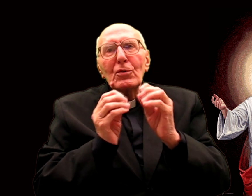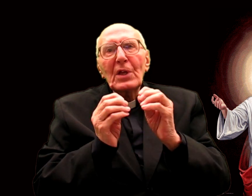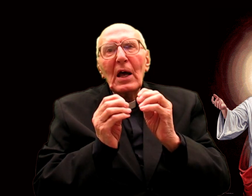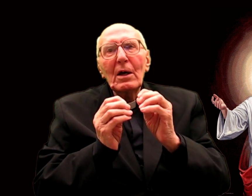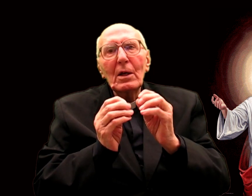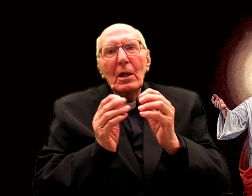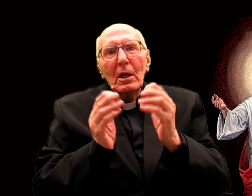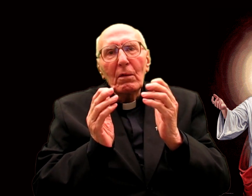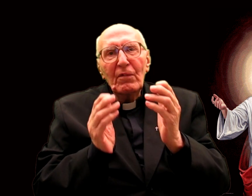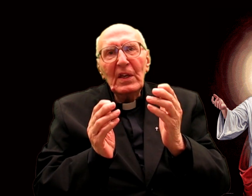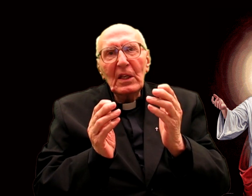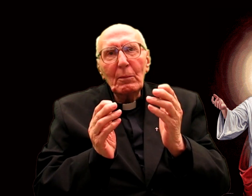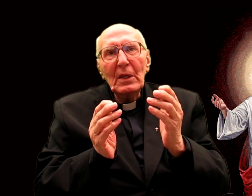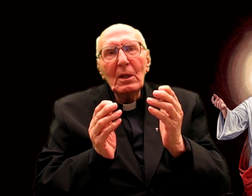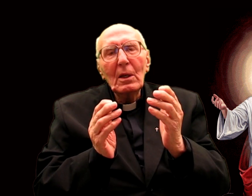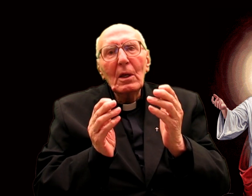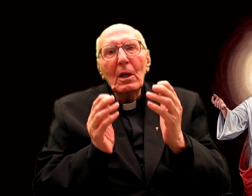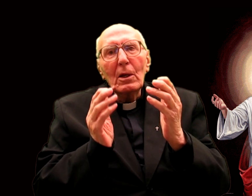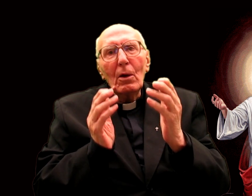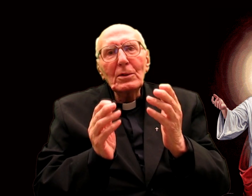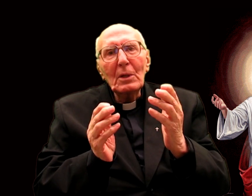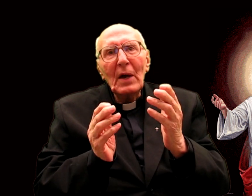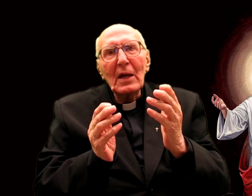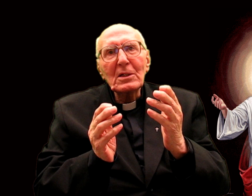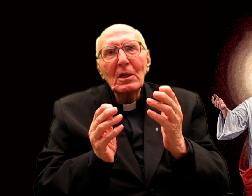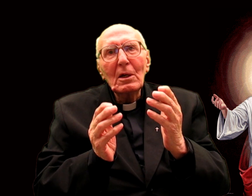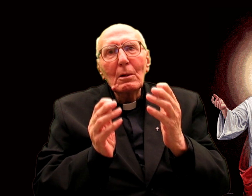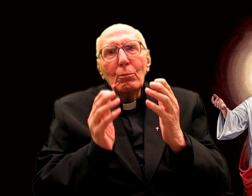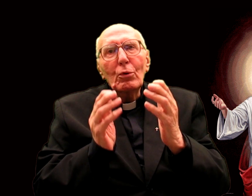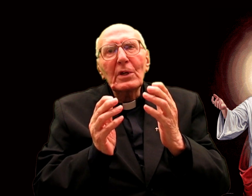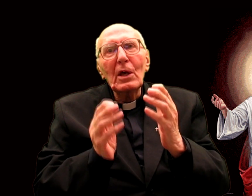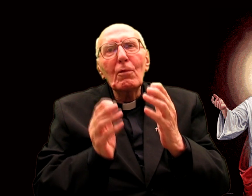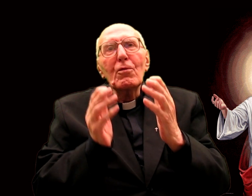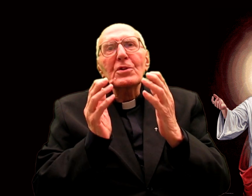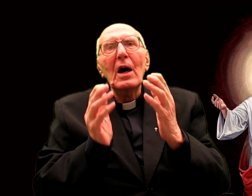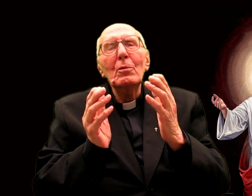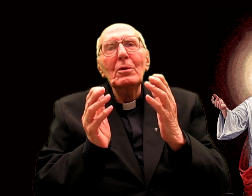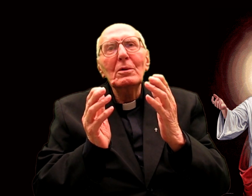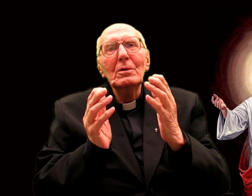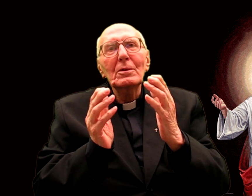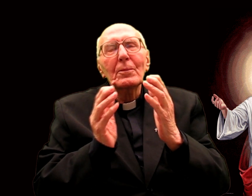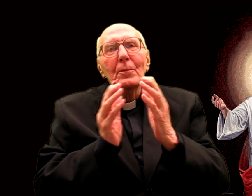And He will say: "Come to me .. Do not be afraid ... because I love you! "